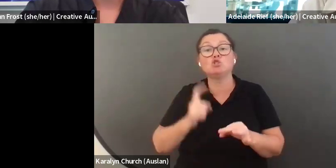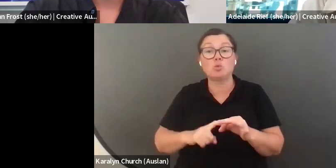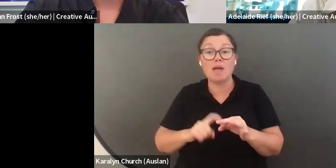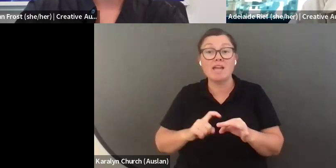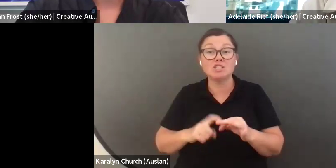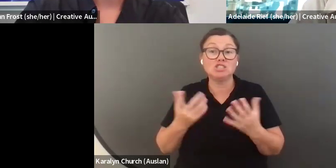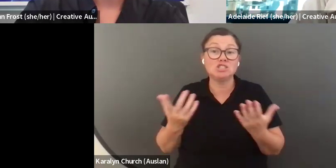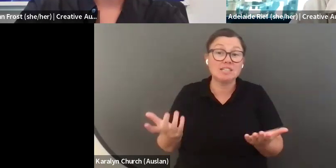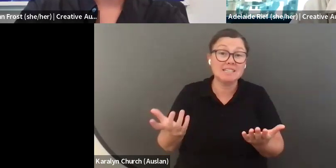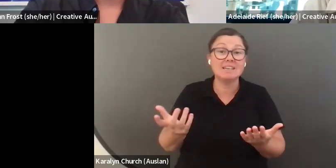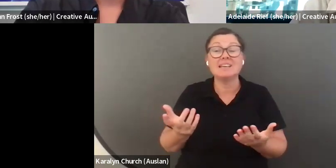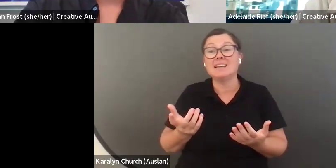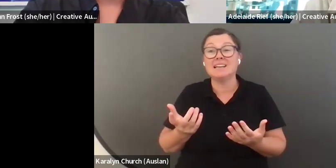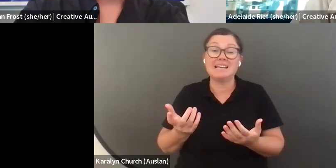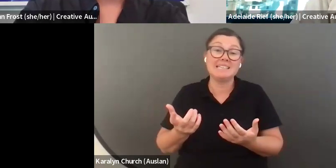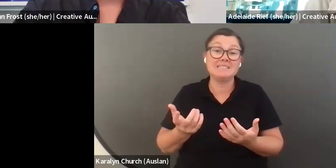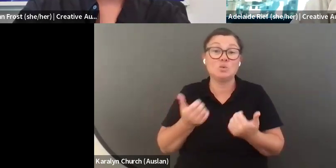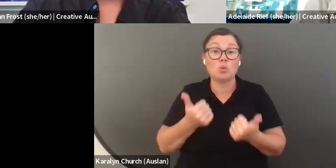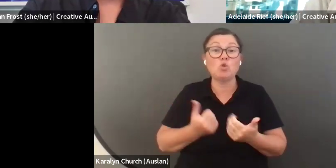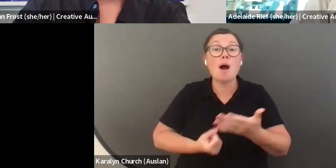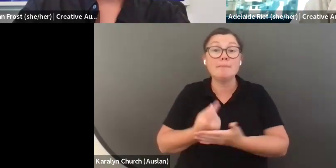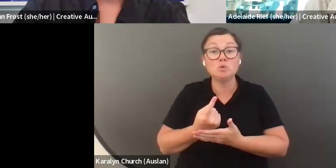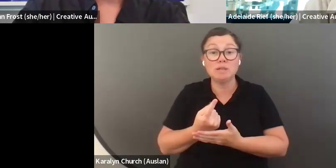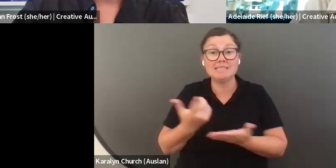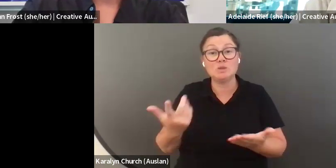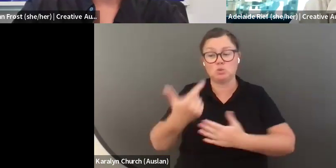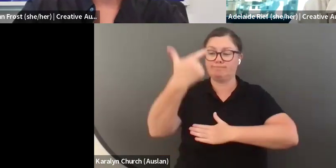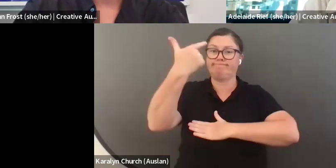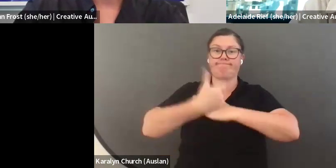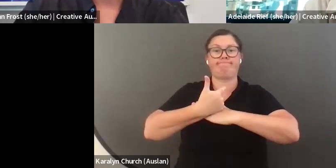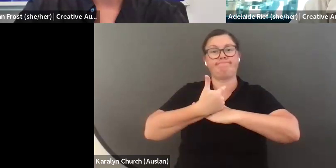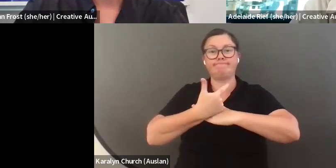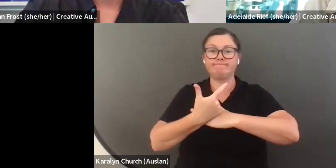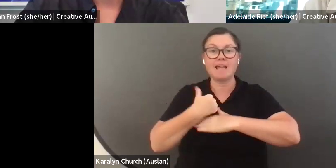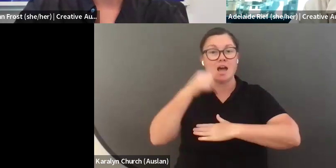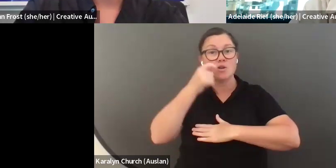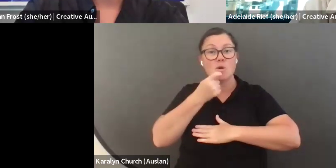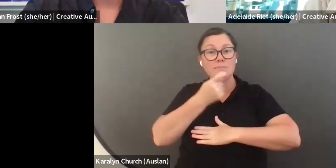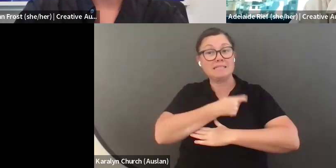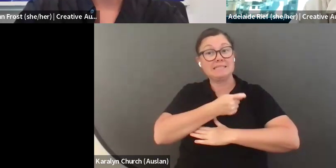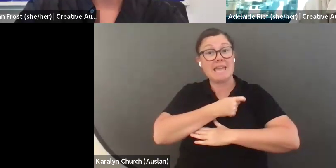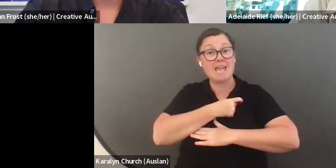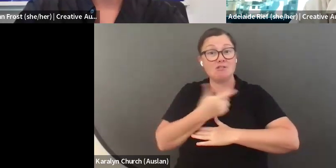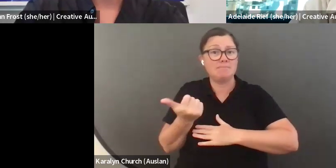take that video, that option to do a video for the first section as an exciting opportunity to